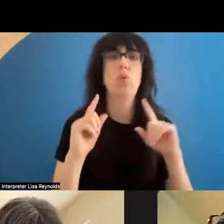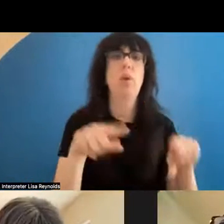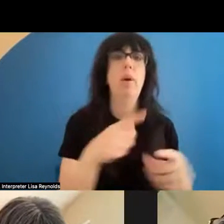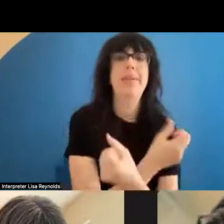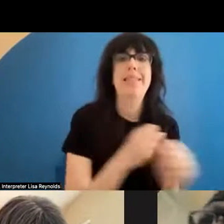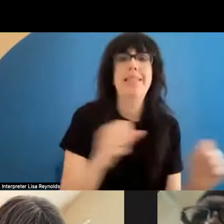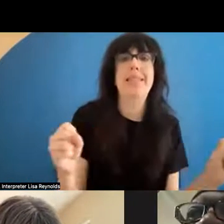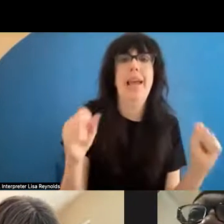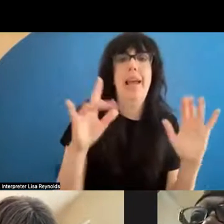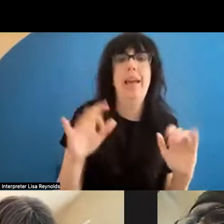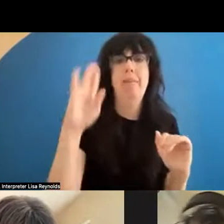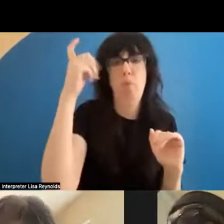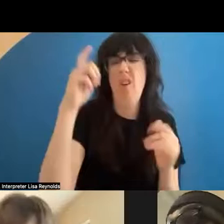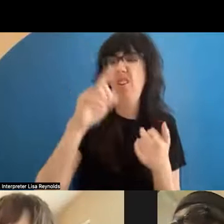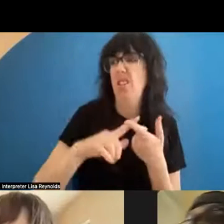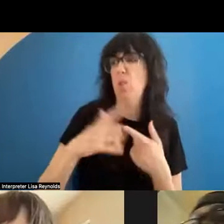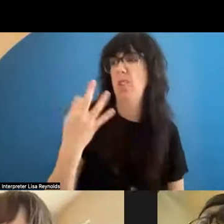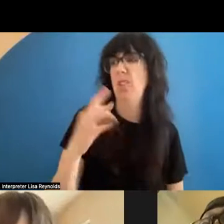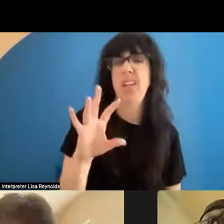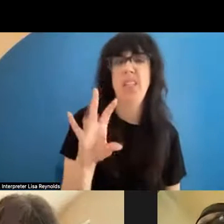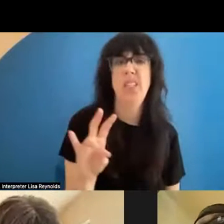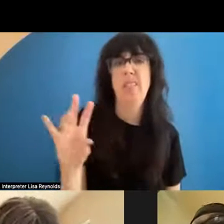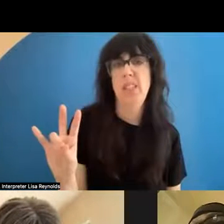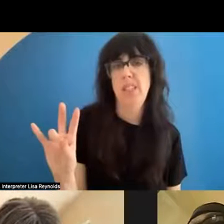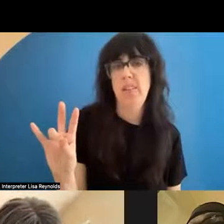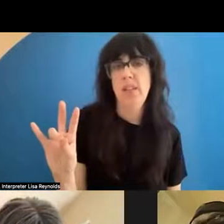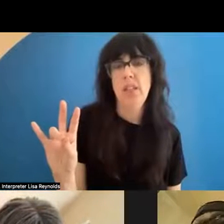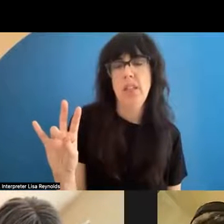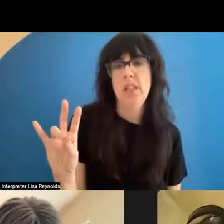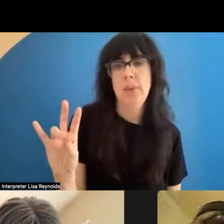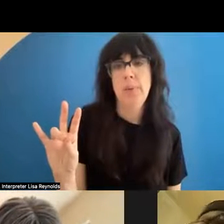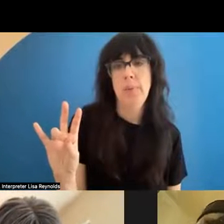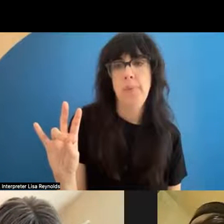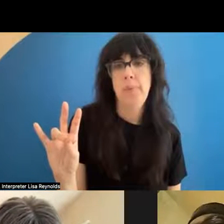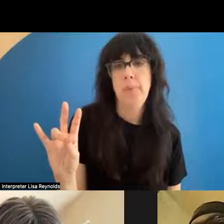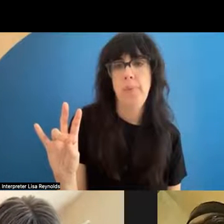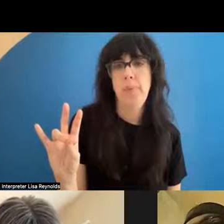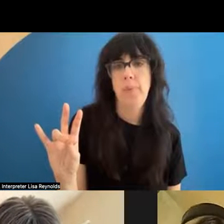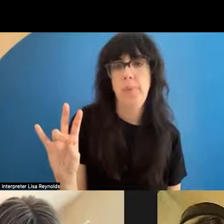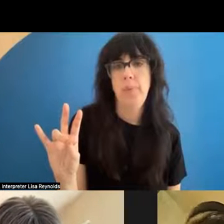the Bronx. And we're talking in 1977. And that's when we started doing shows, break